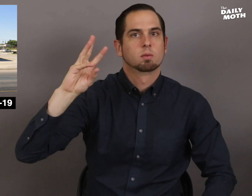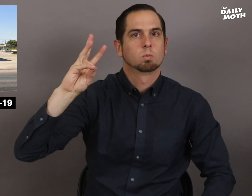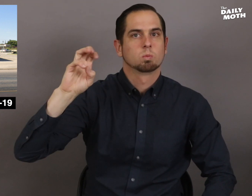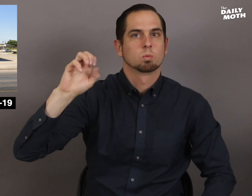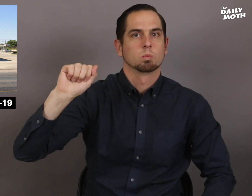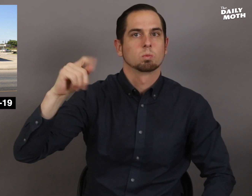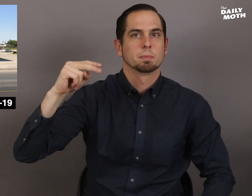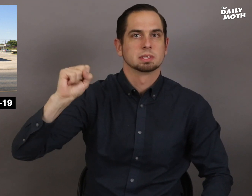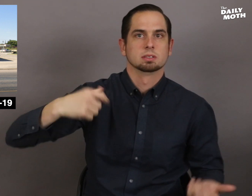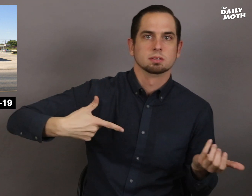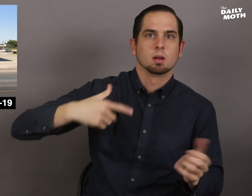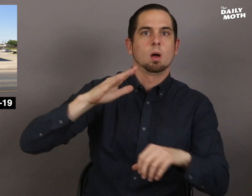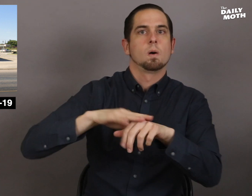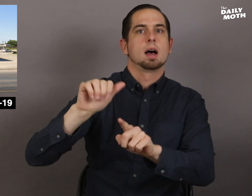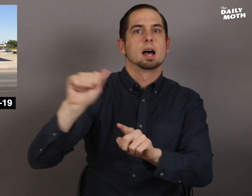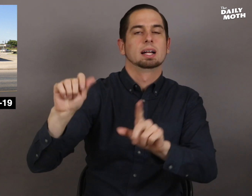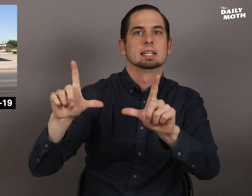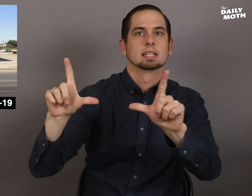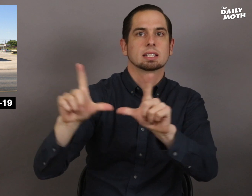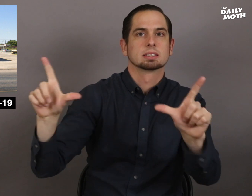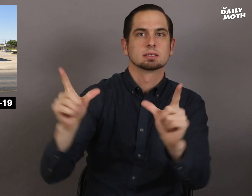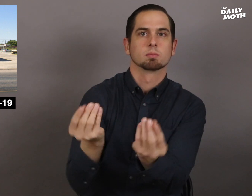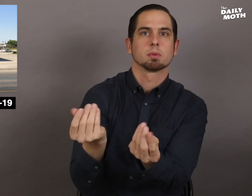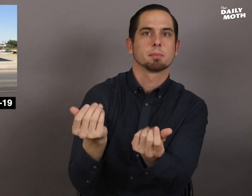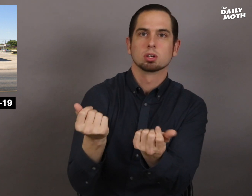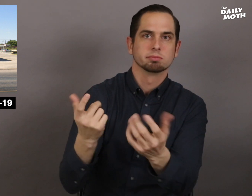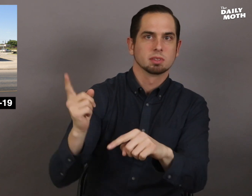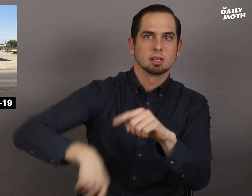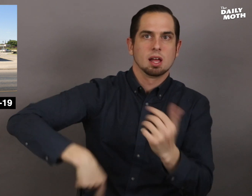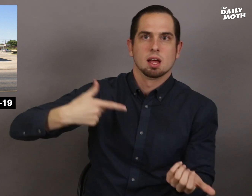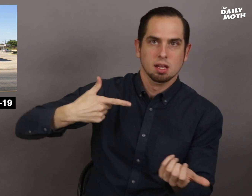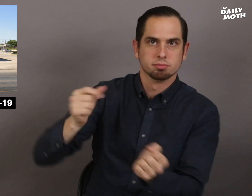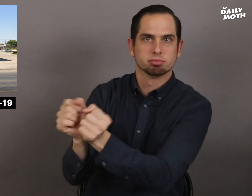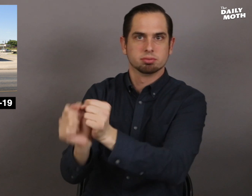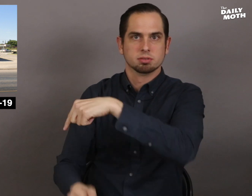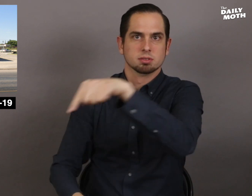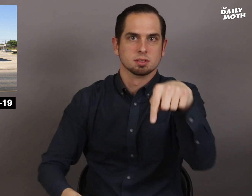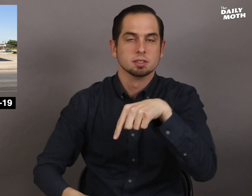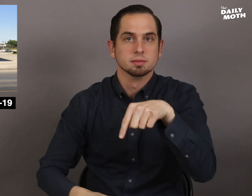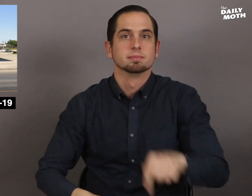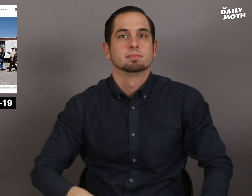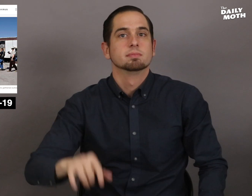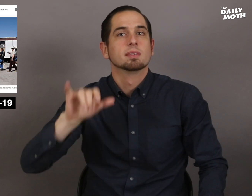for having weapons on a licensed property.